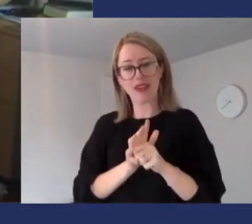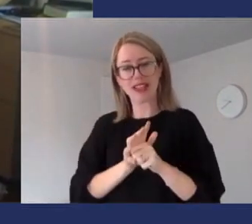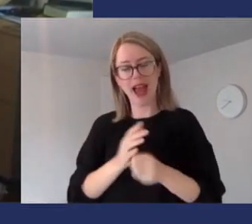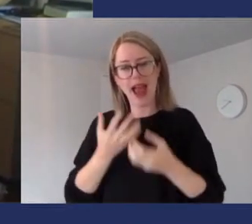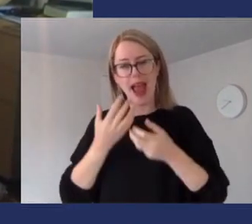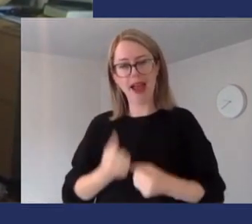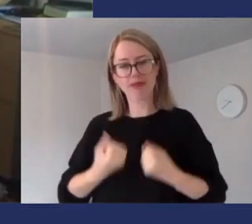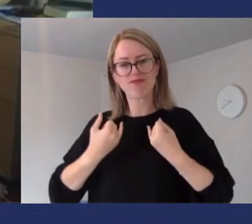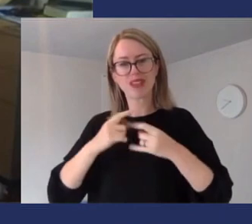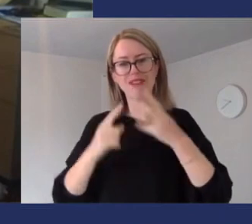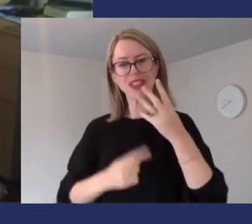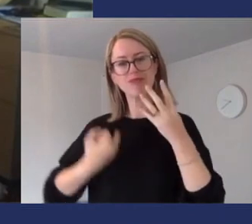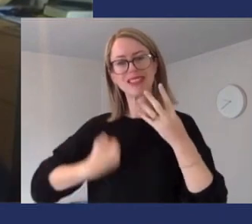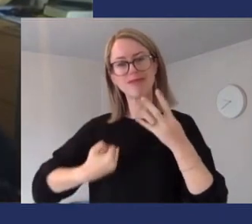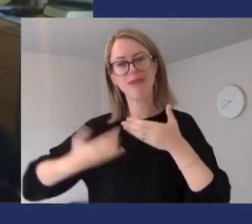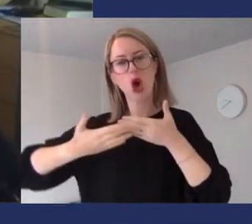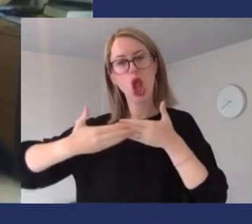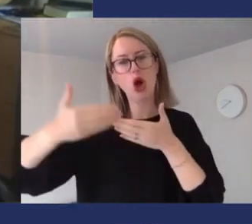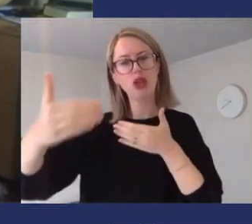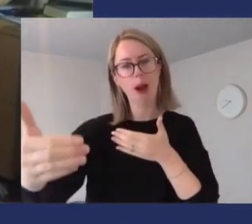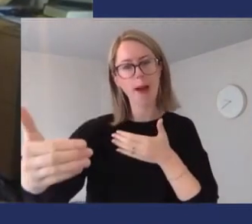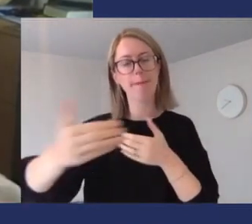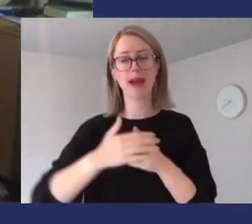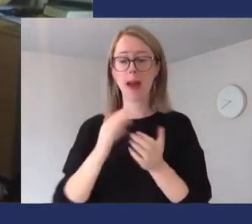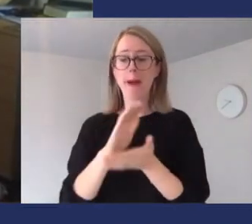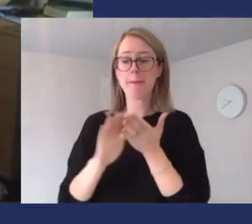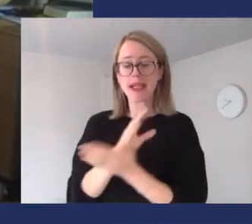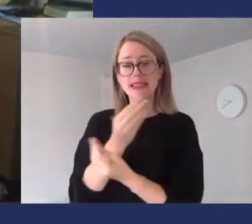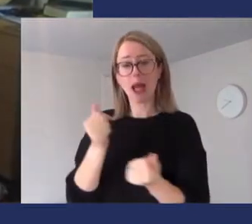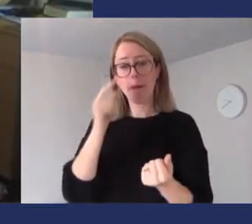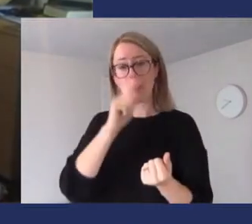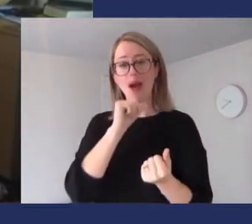What that’s showing is for some people having one dose of the vaccine